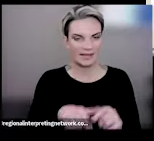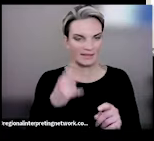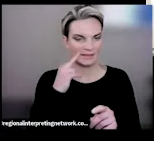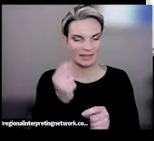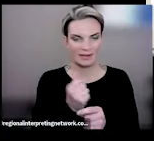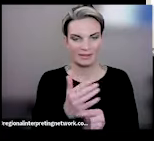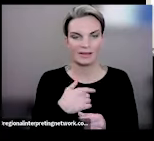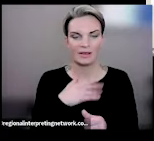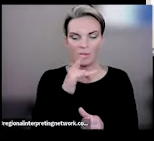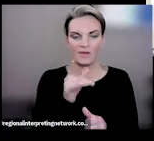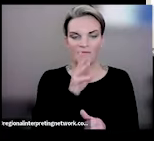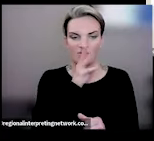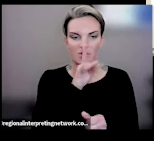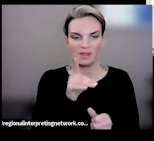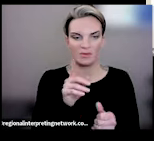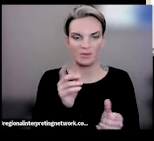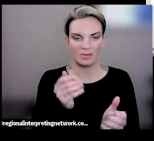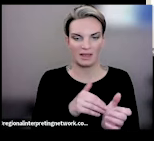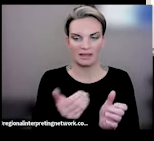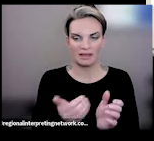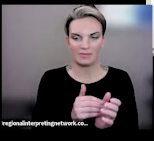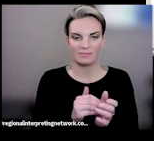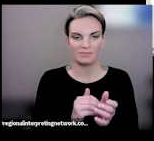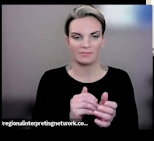verbally repeat the whole thing again so everyone has that context. I would like to